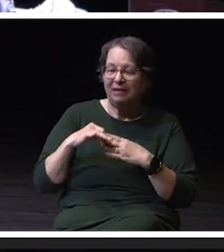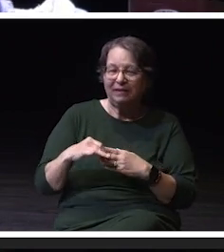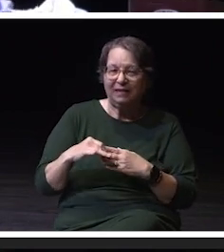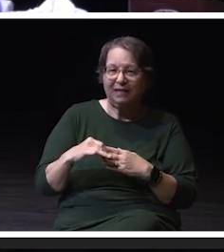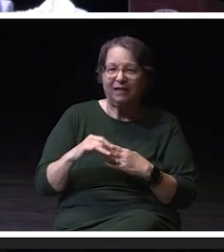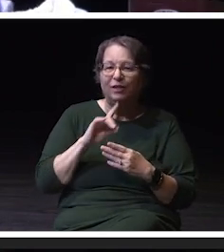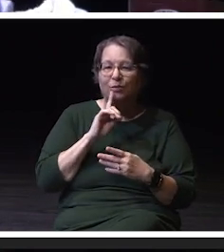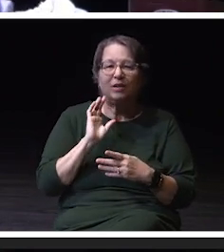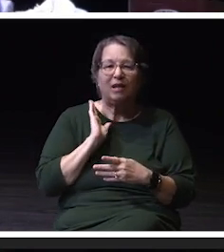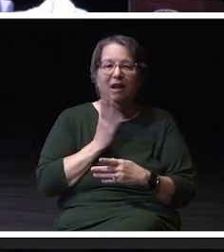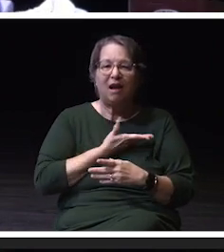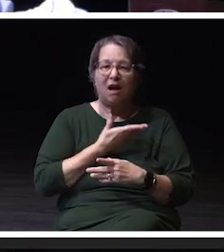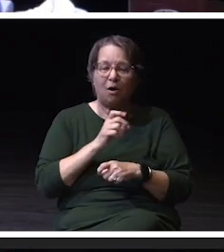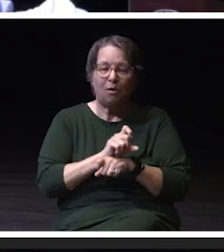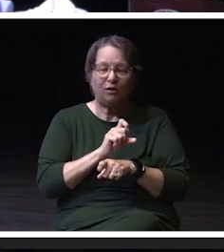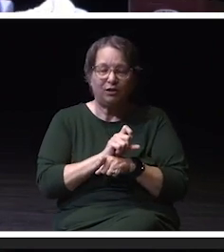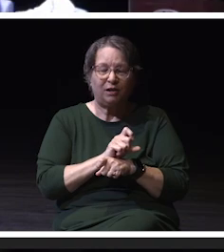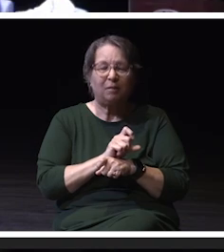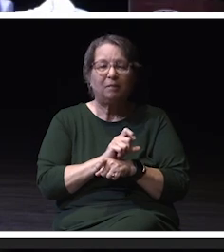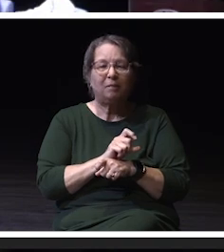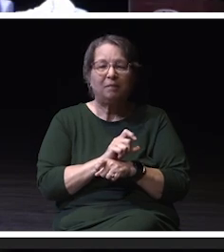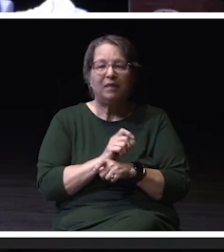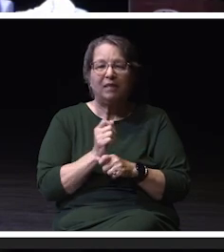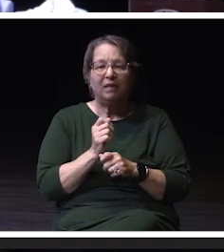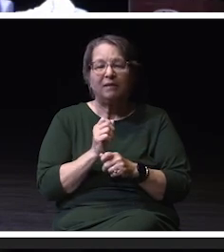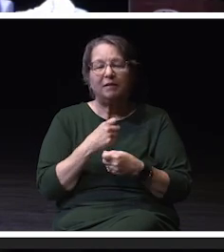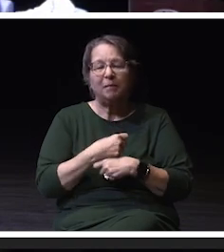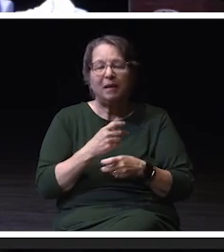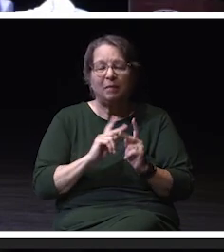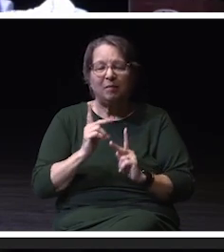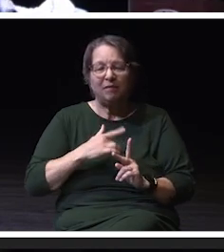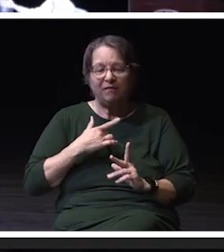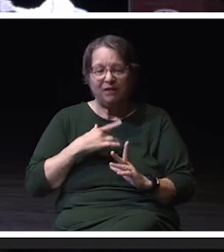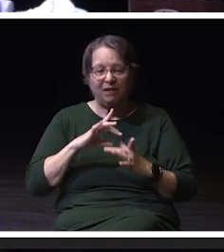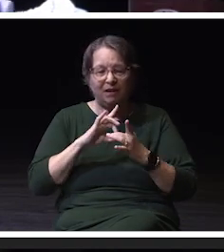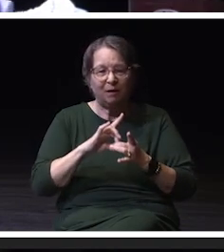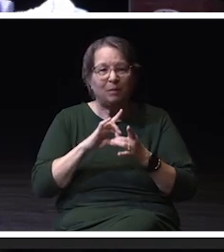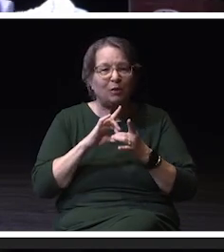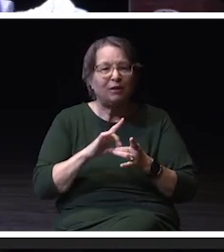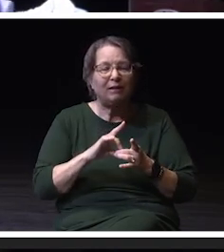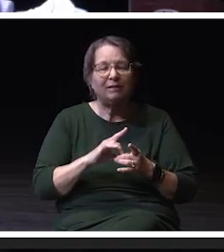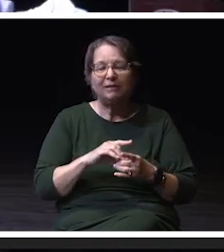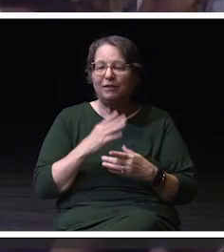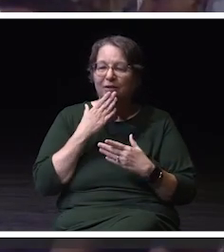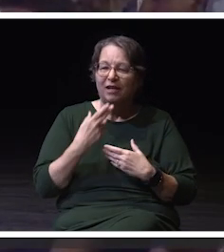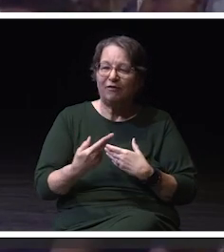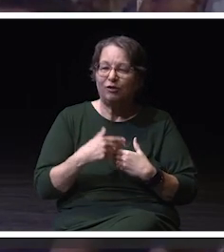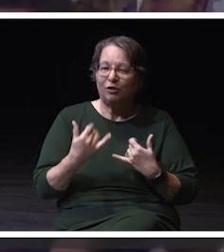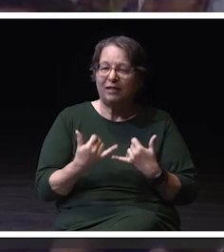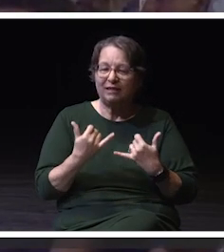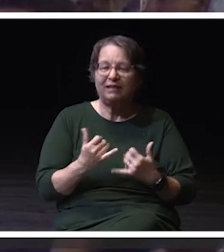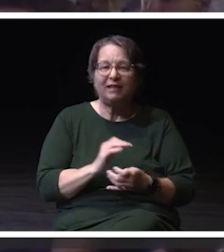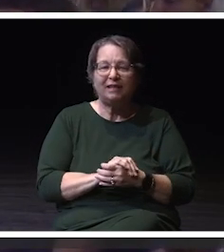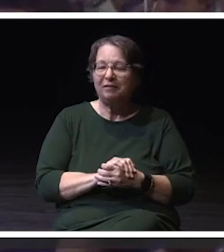to make sure in the work that we do that people feel this sense of inclusivity and belonging. So thank you so much for joining us today. Thank you very much. Thank you.